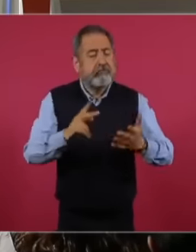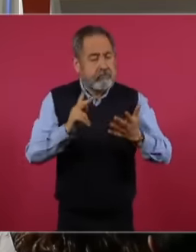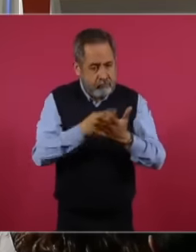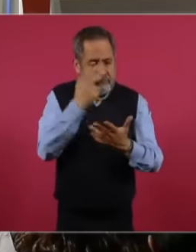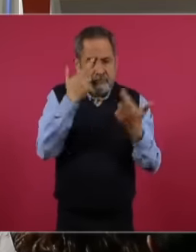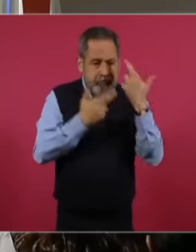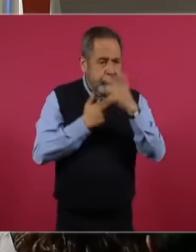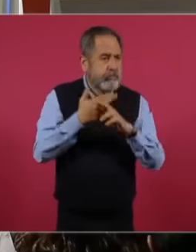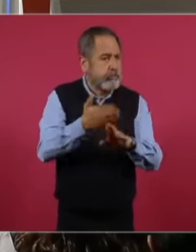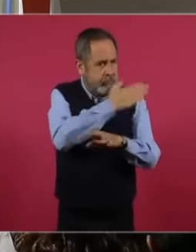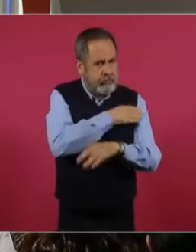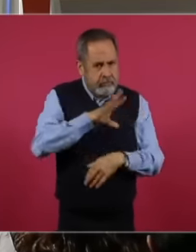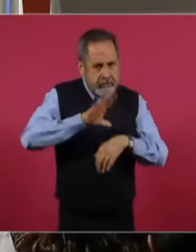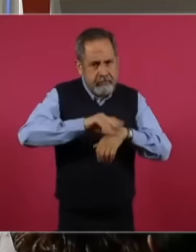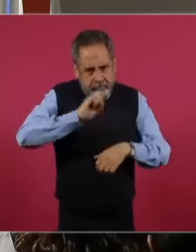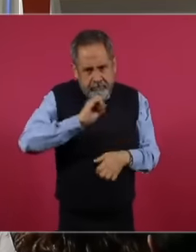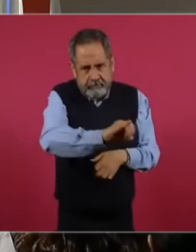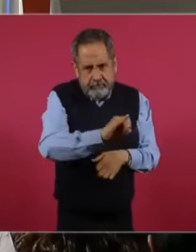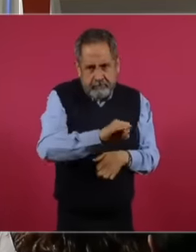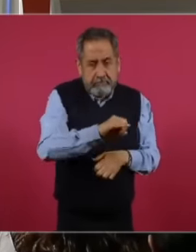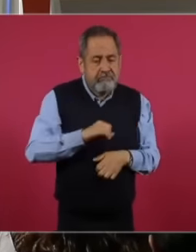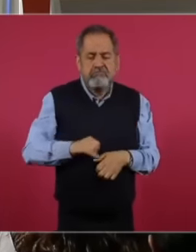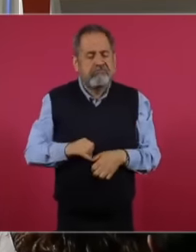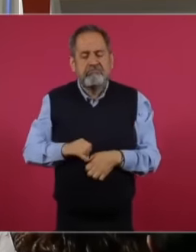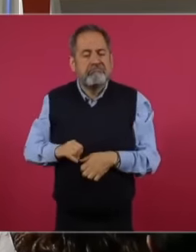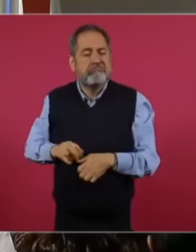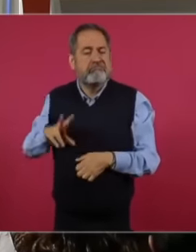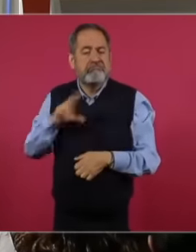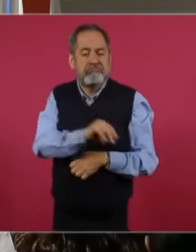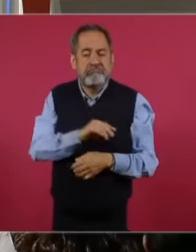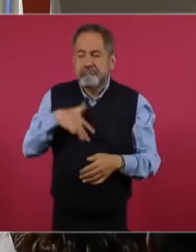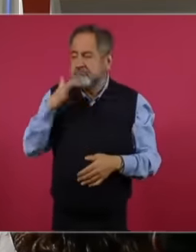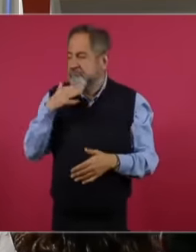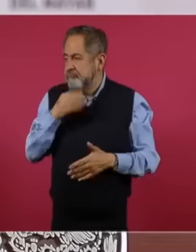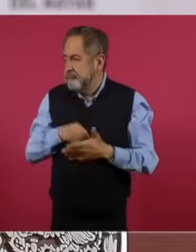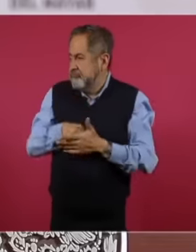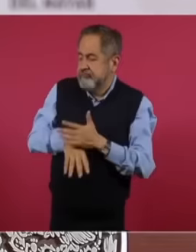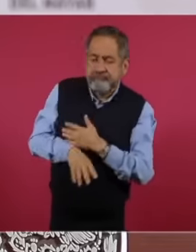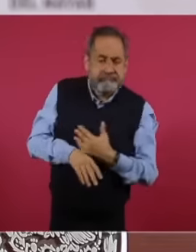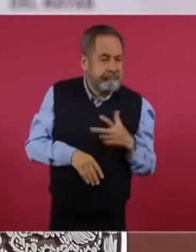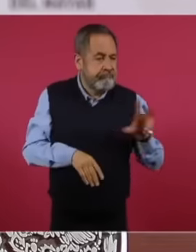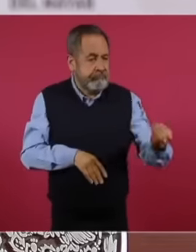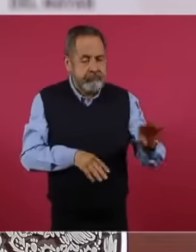from the beginning. and whose regulatory replacement process, and it is very important that it be known,